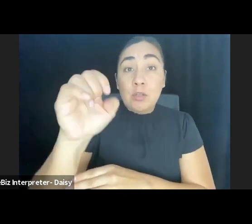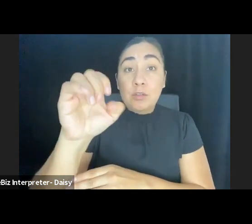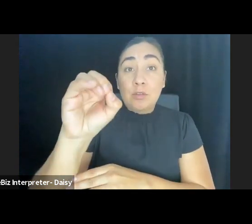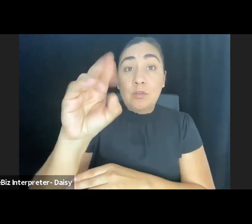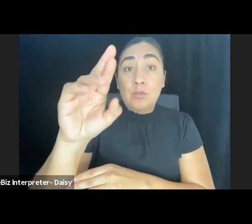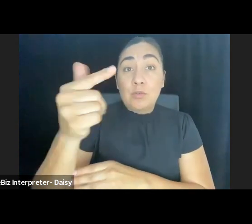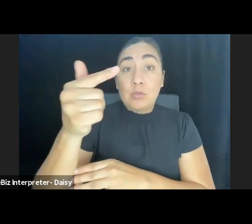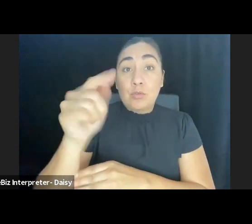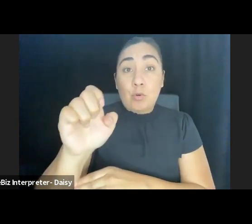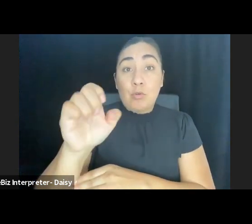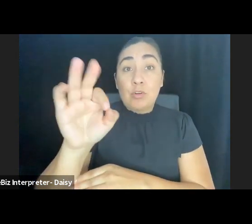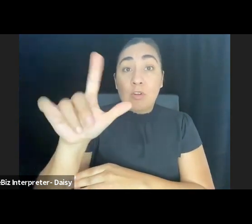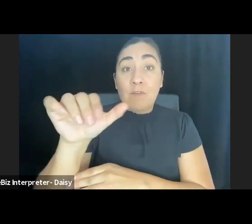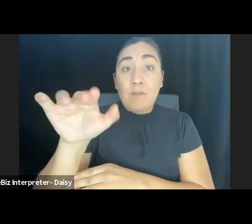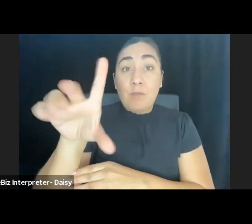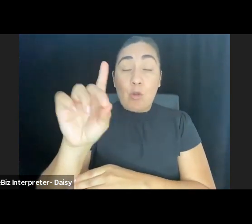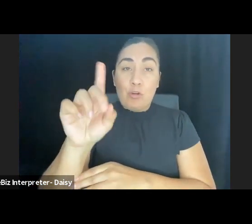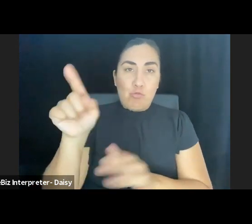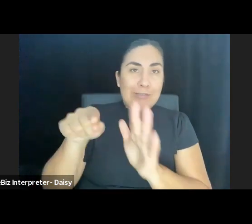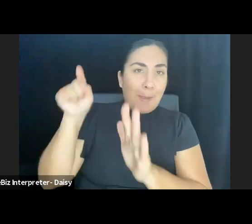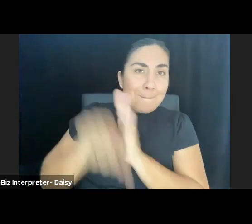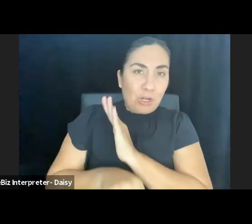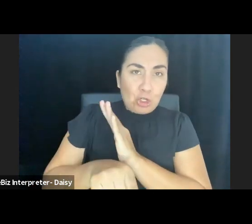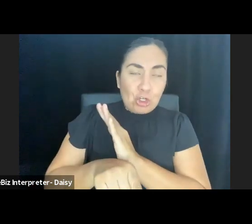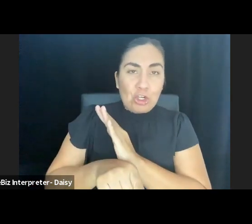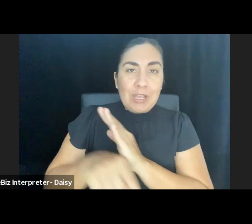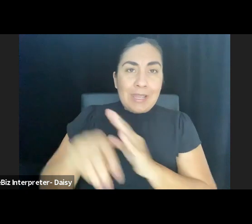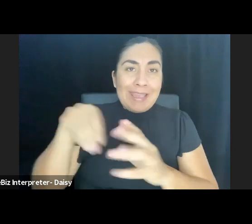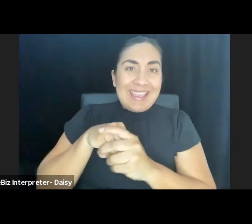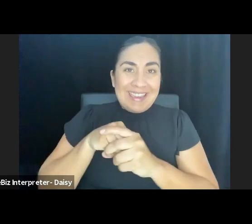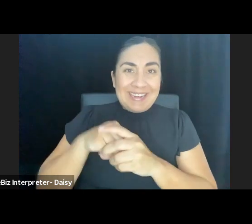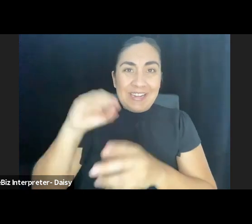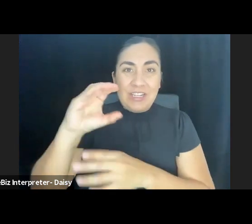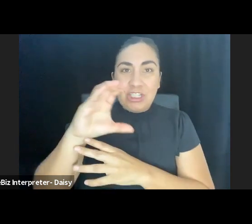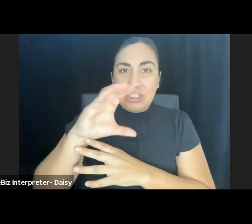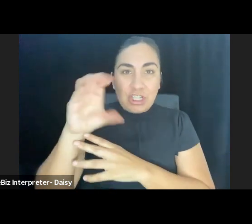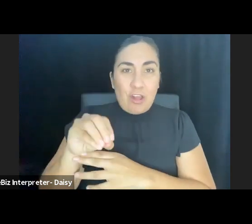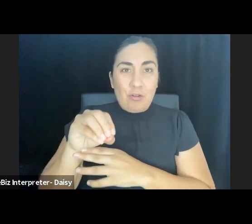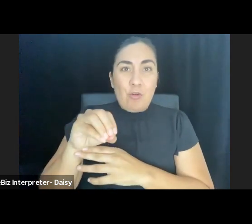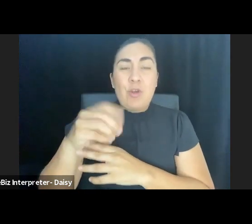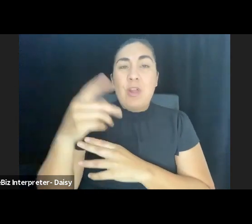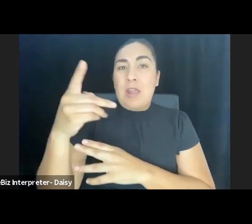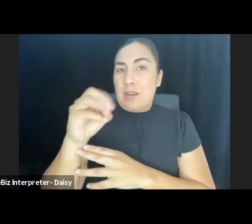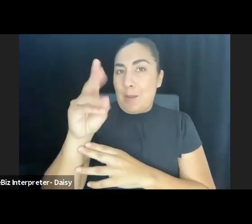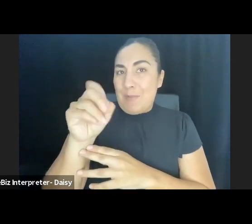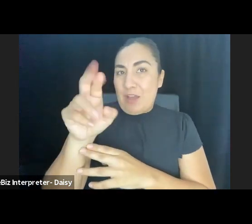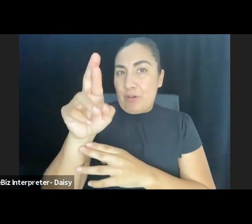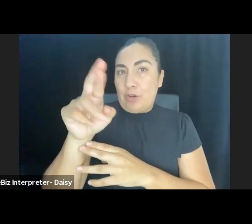of 38th and Chicago in the Powderhorn neighborhood in South Minneapolis, three blocks away